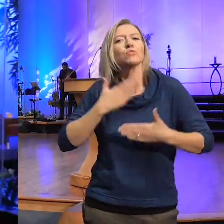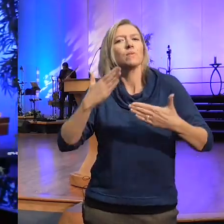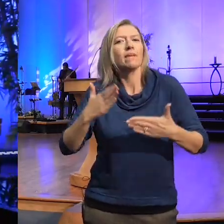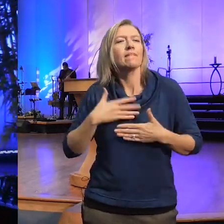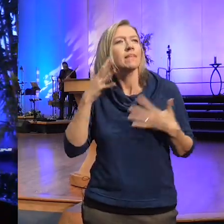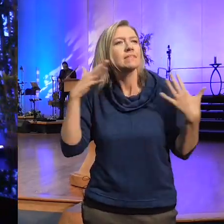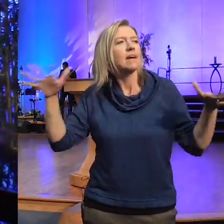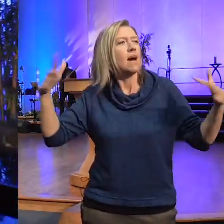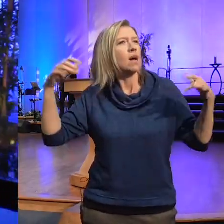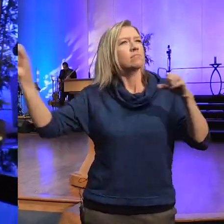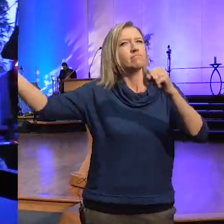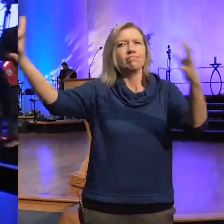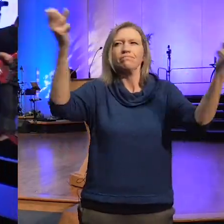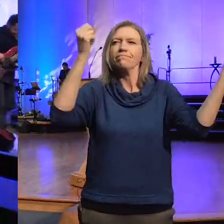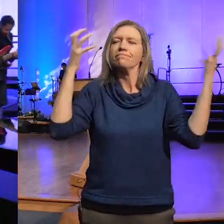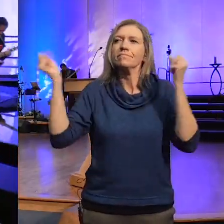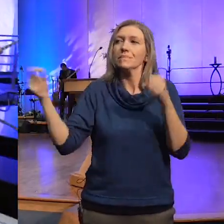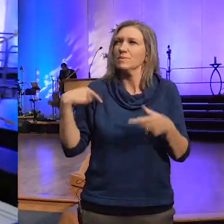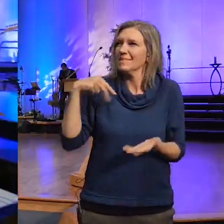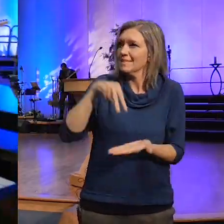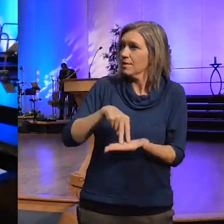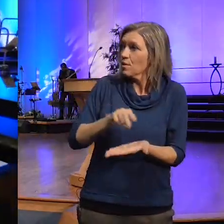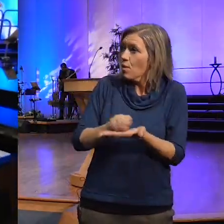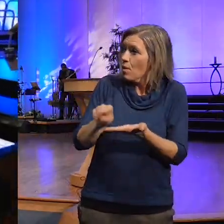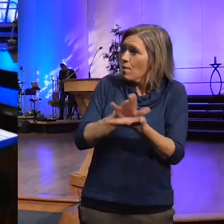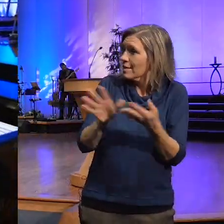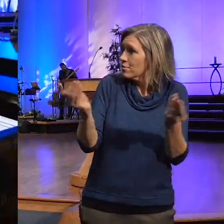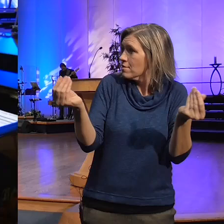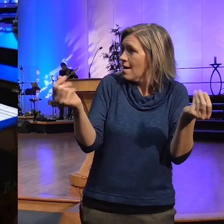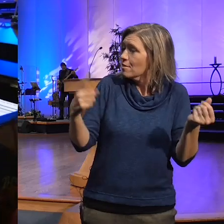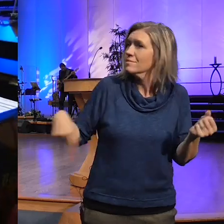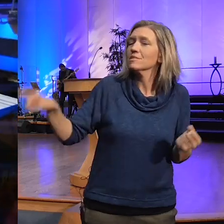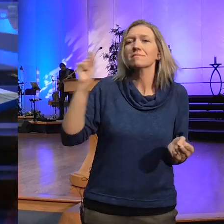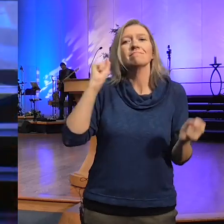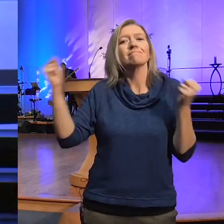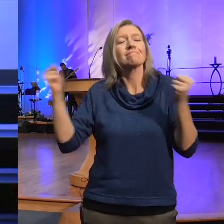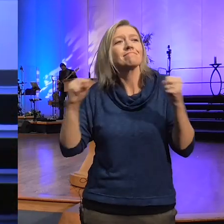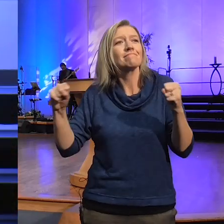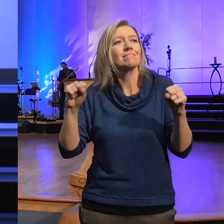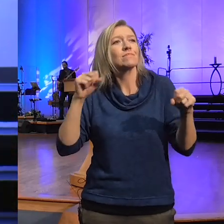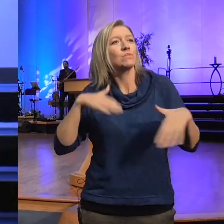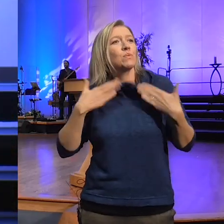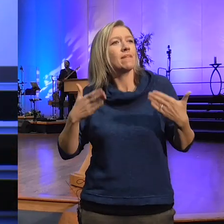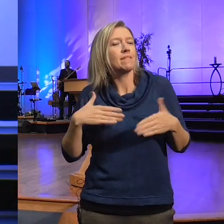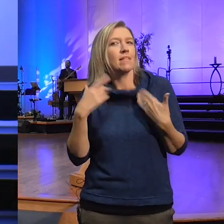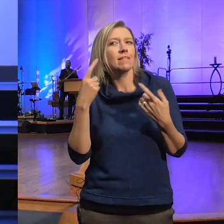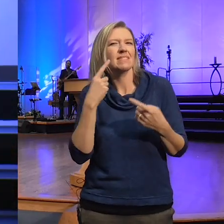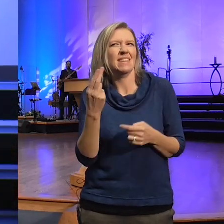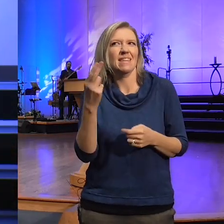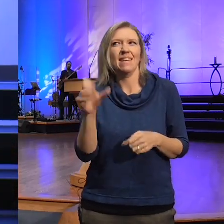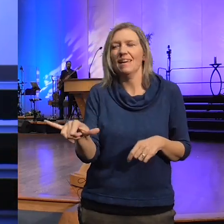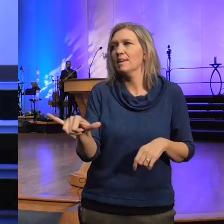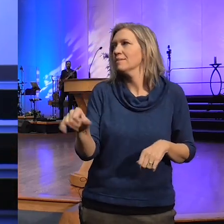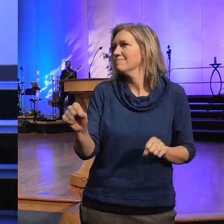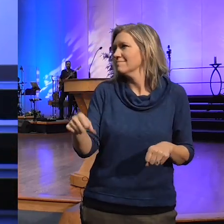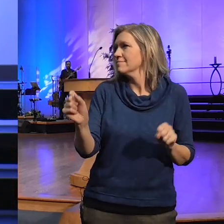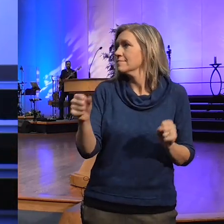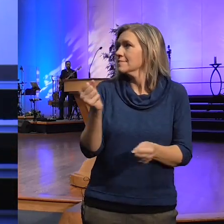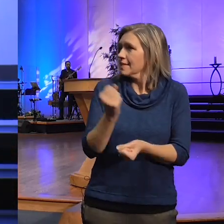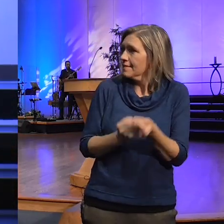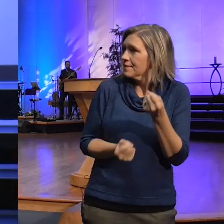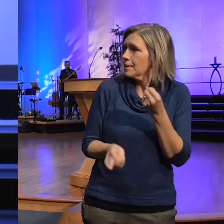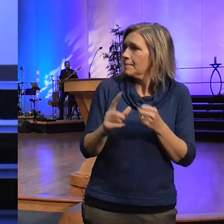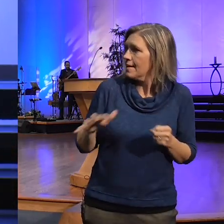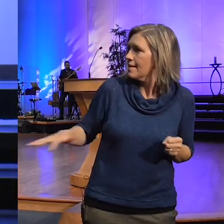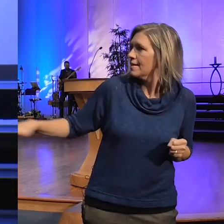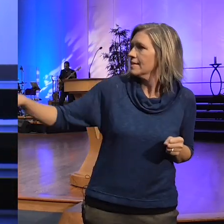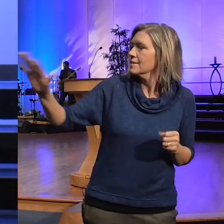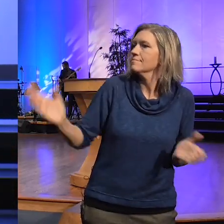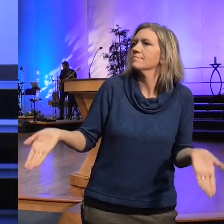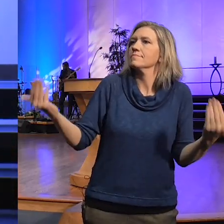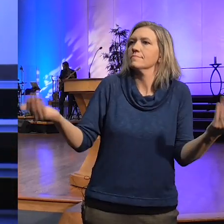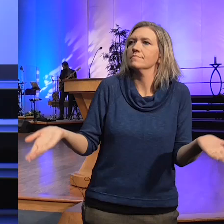we stand on Holy Ground let us make a joyful sound and say hey hey hey yeah everybody get